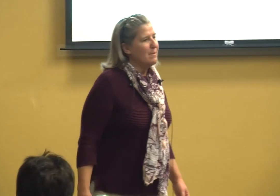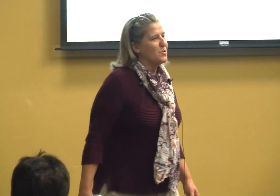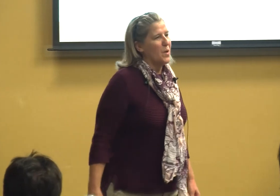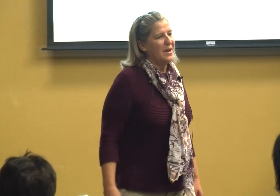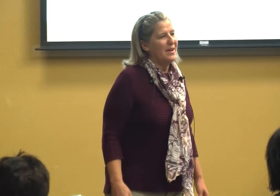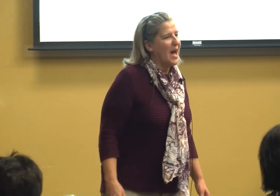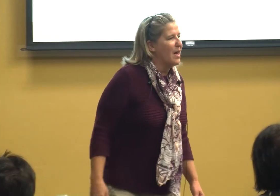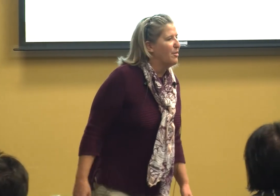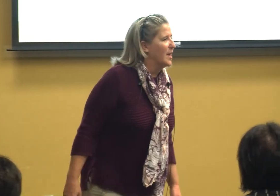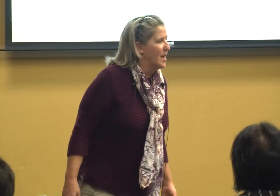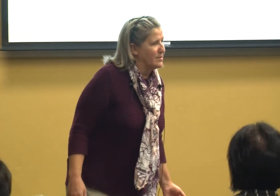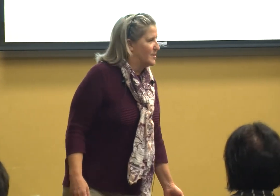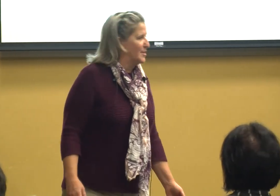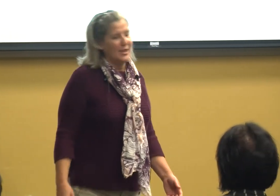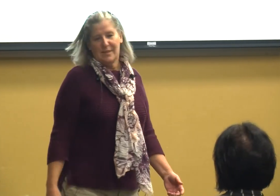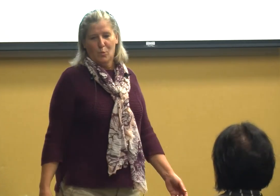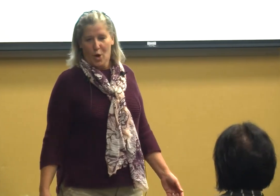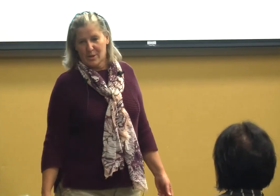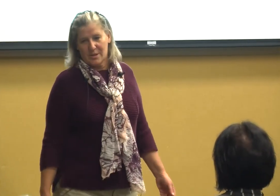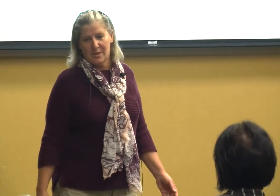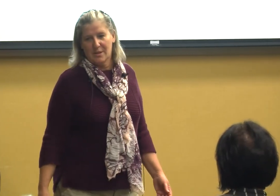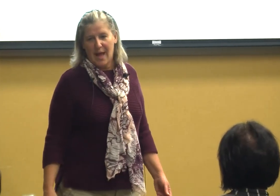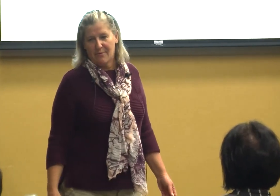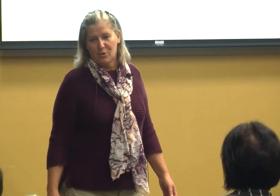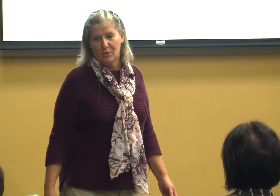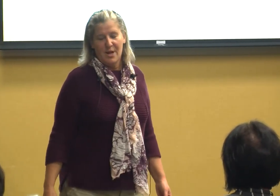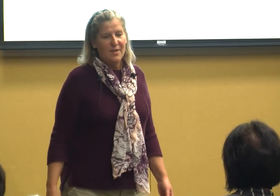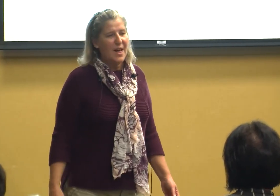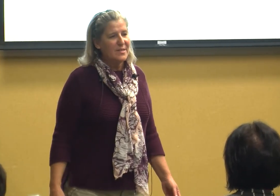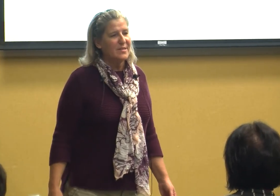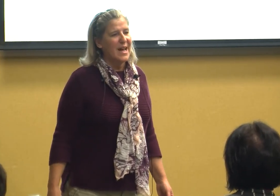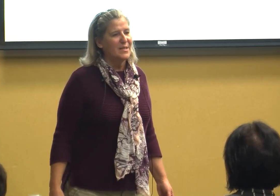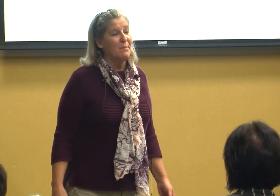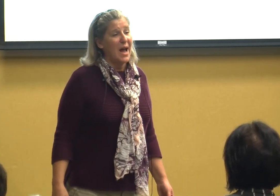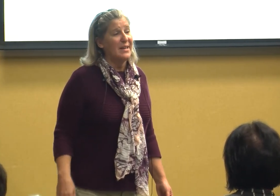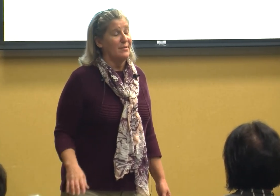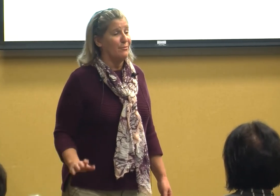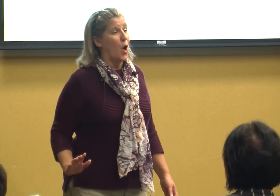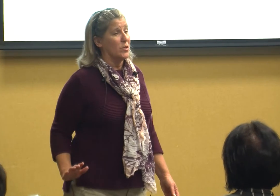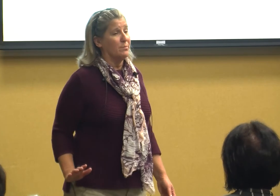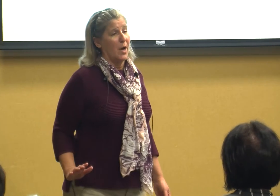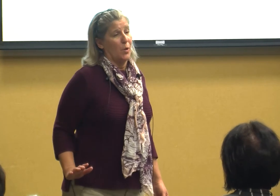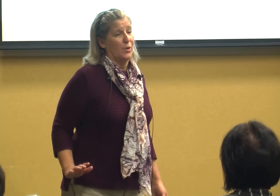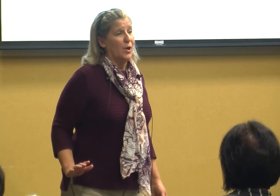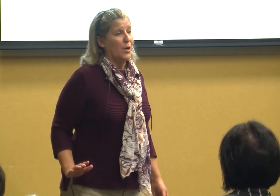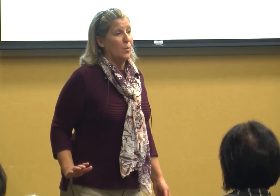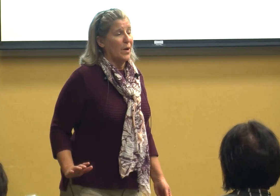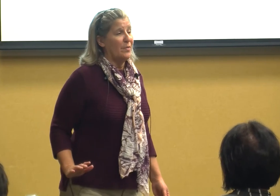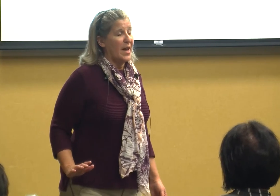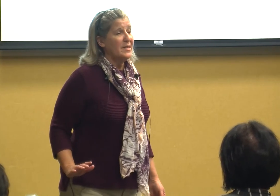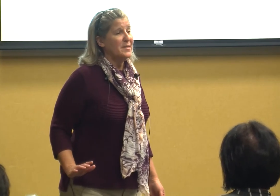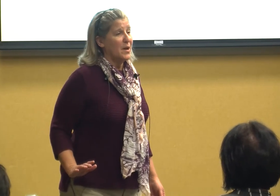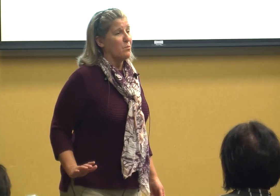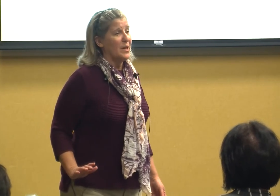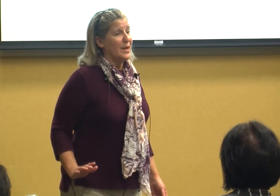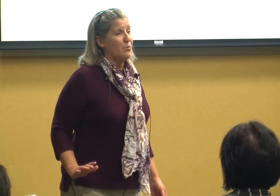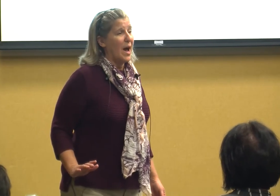when nothing else works laughter that's that's my default mode when things get really rough